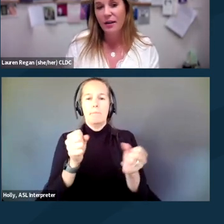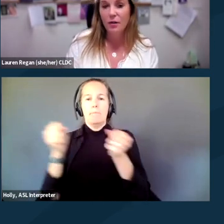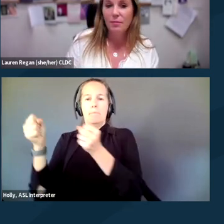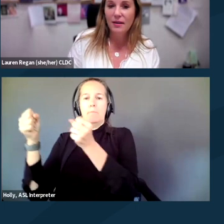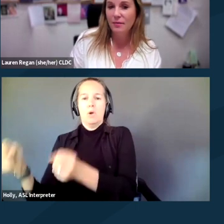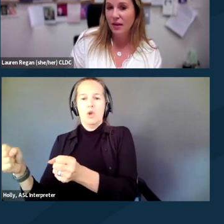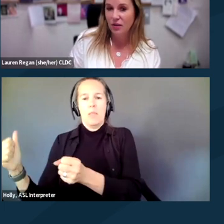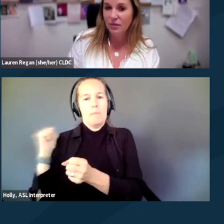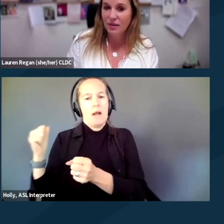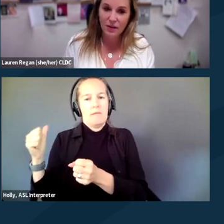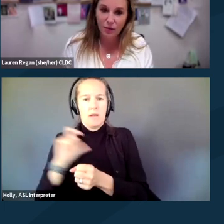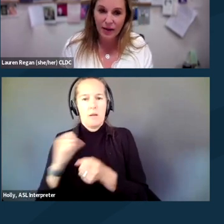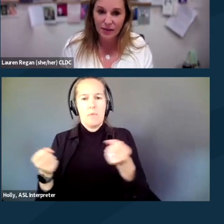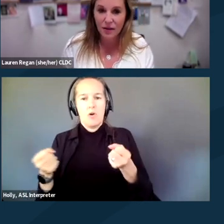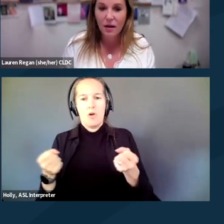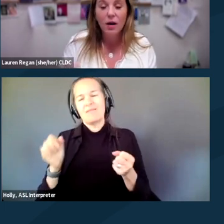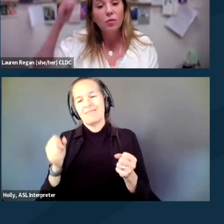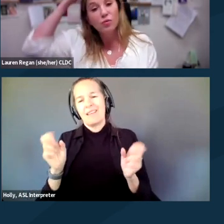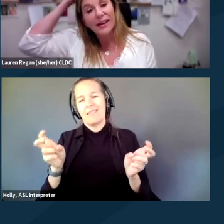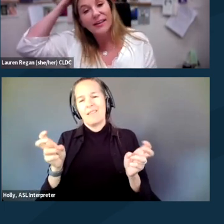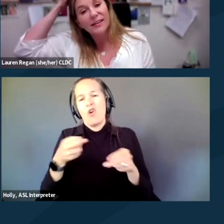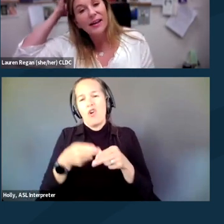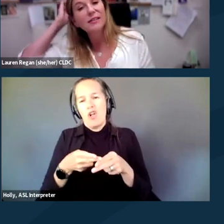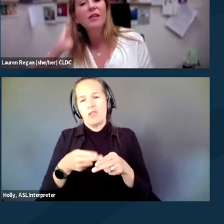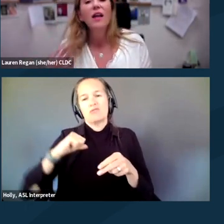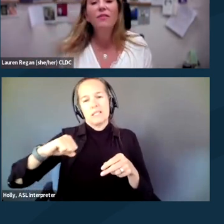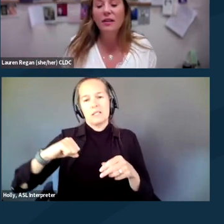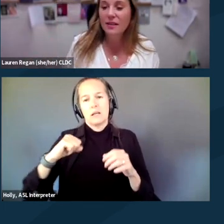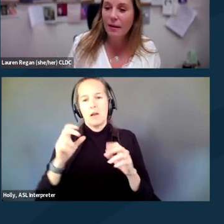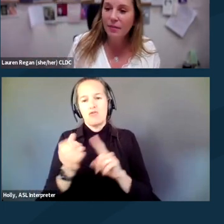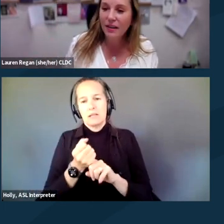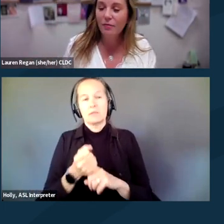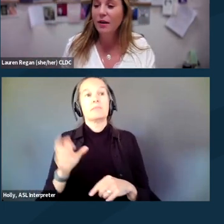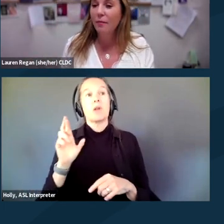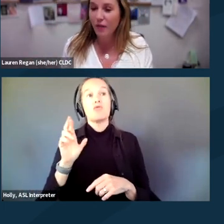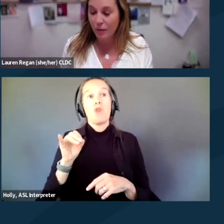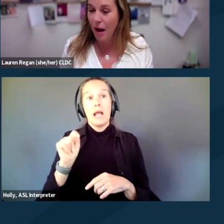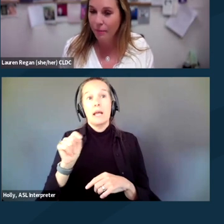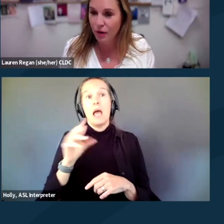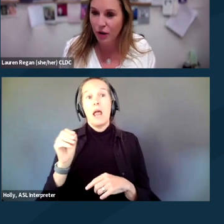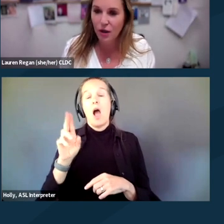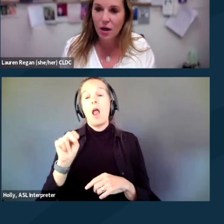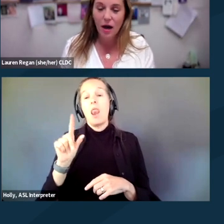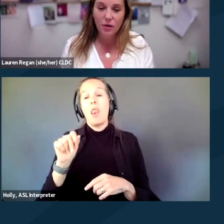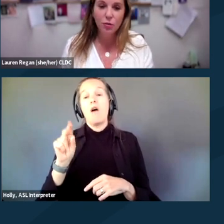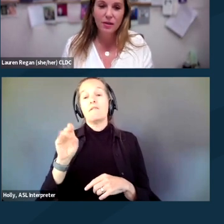it could be potentially resisting arrest. Riot and unlawful assembly have become very popular tools